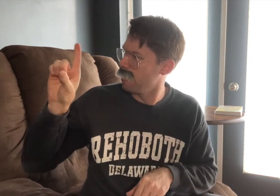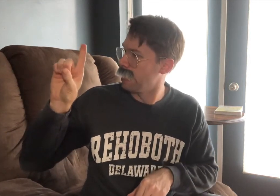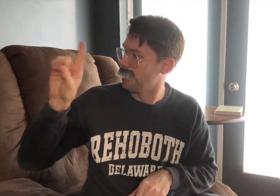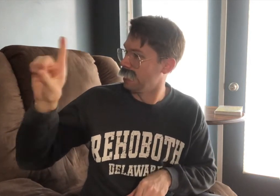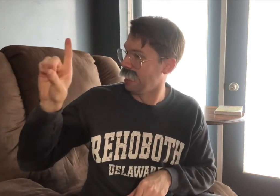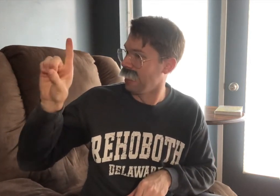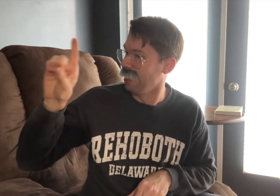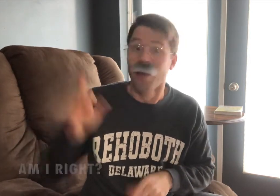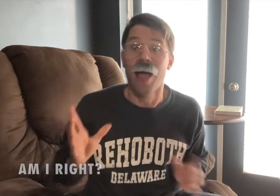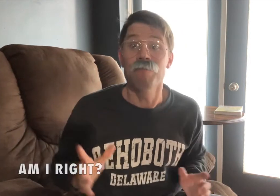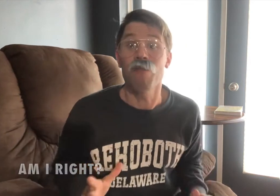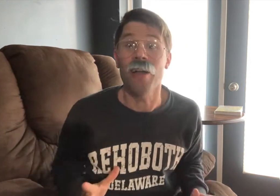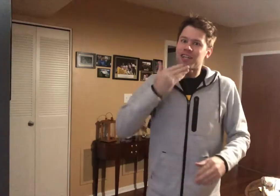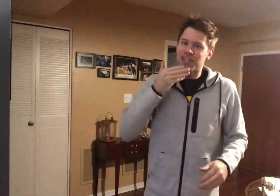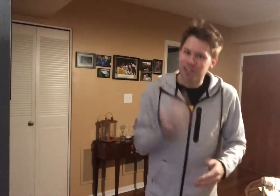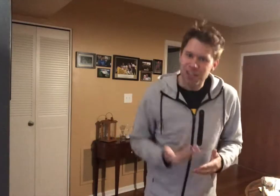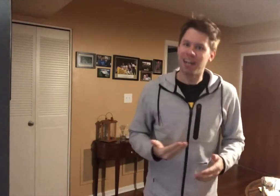D VERY GOOD!